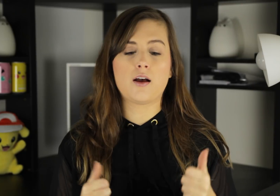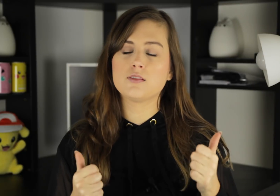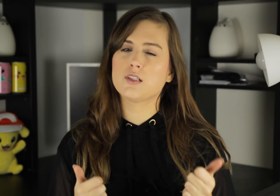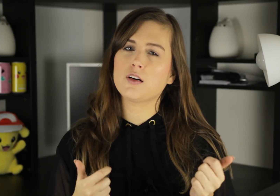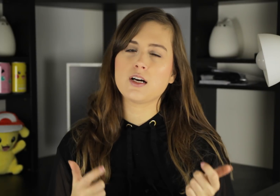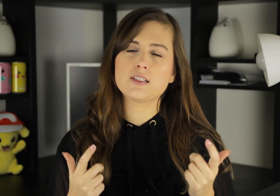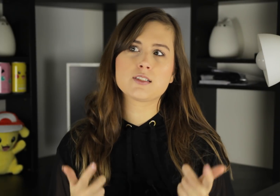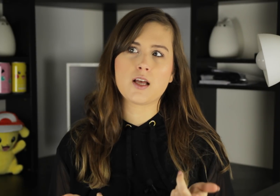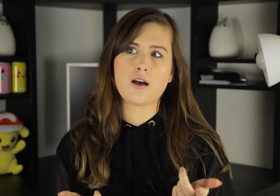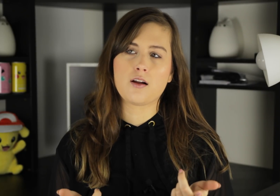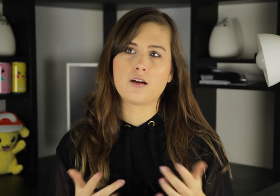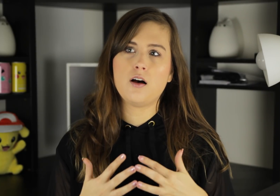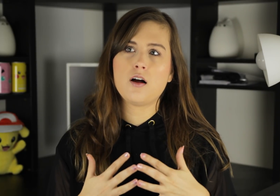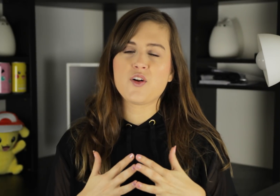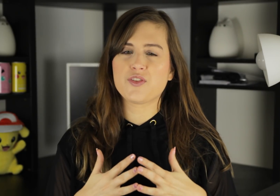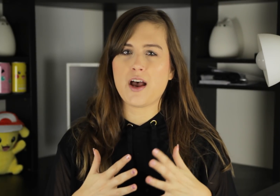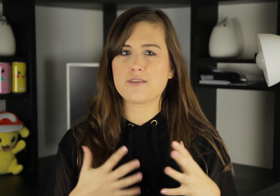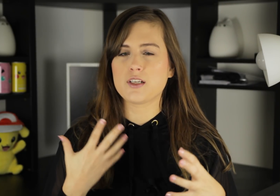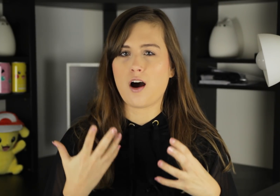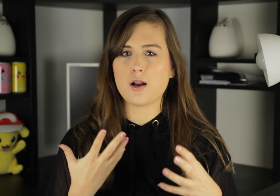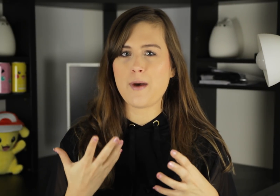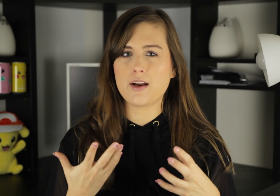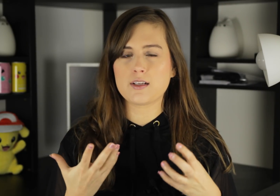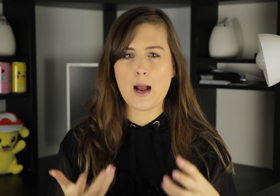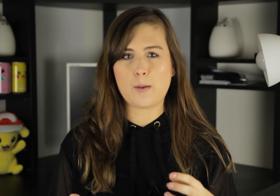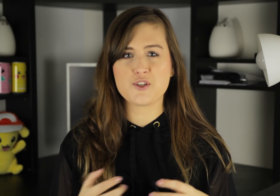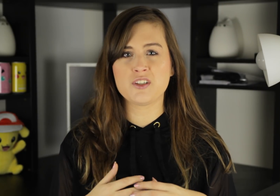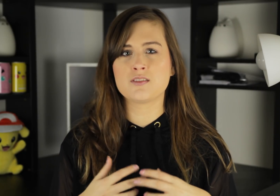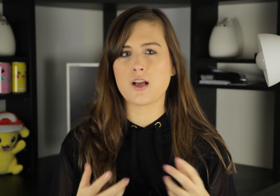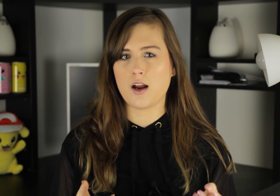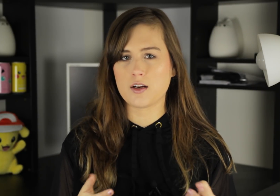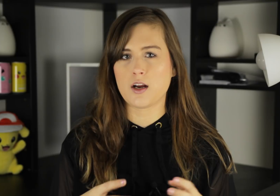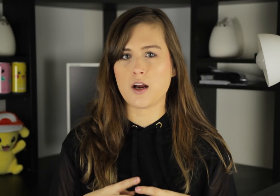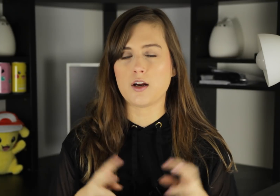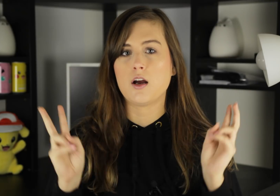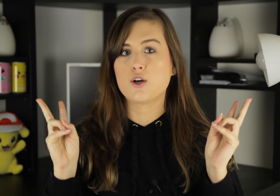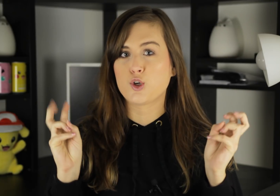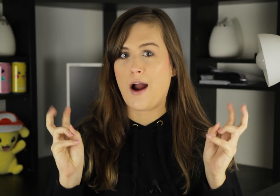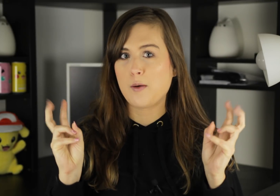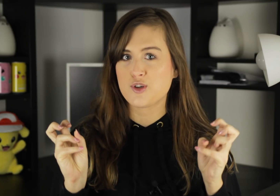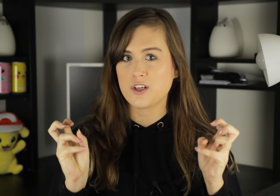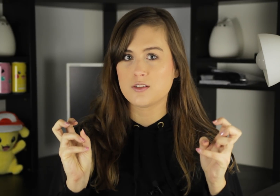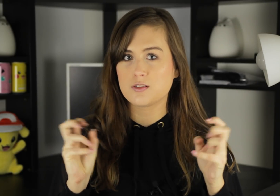And dare I say that the automatic captions, a.k.a "craptions,"